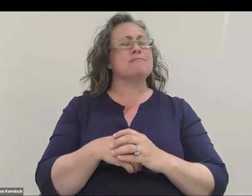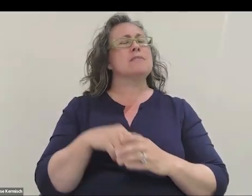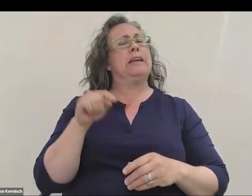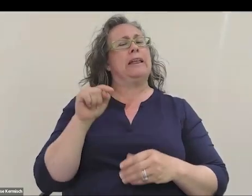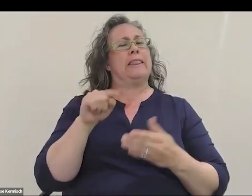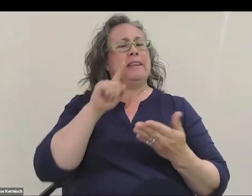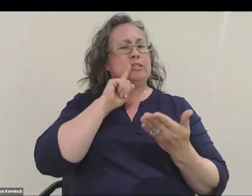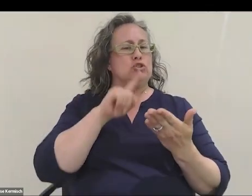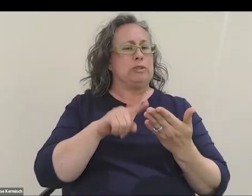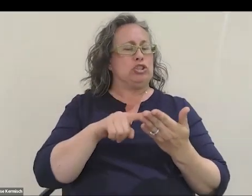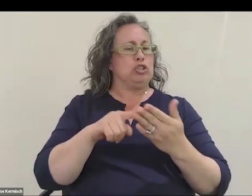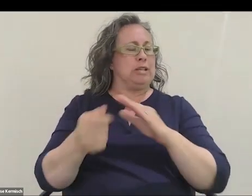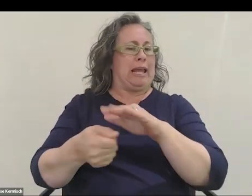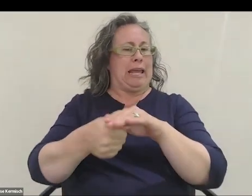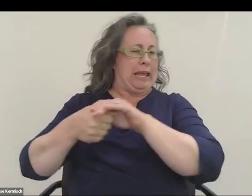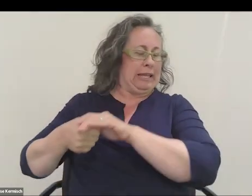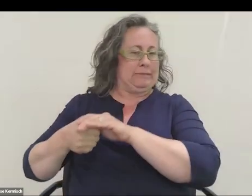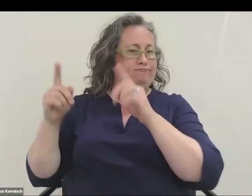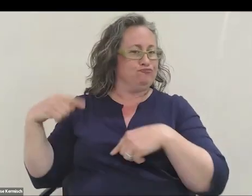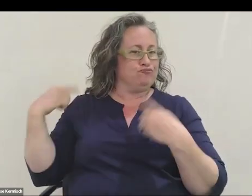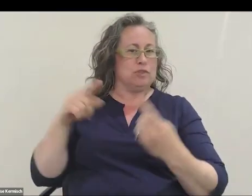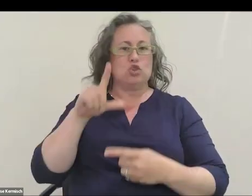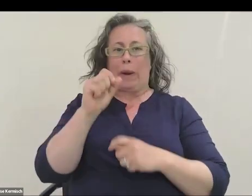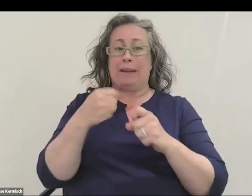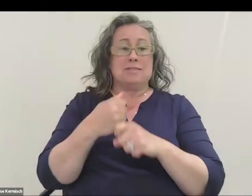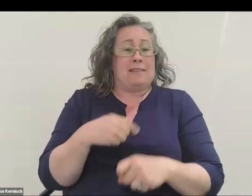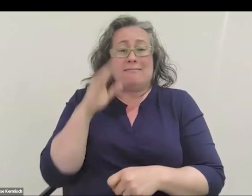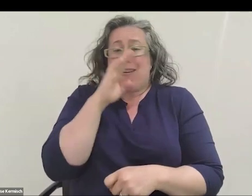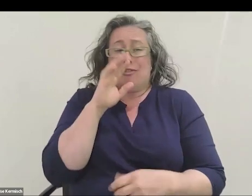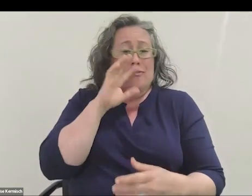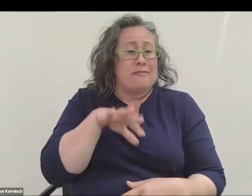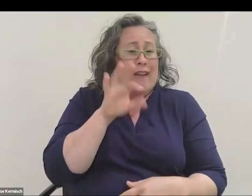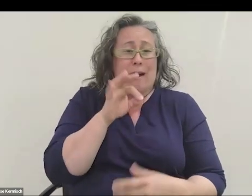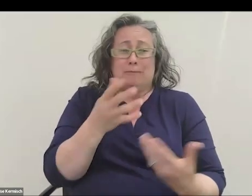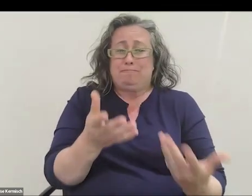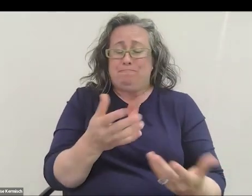had been hidden from me for 20 years. I'd never found this. Yet, somehow,